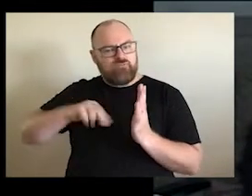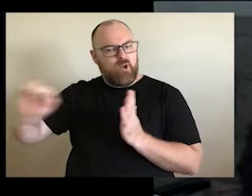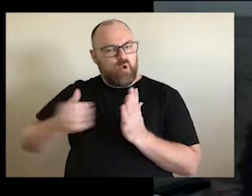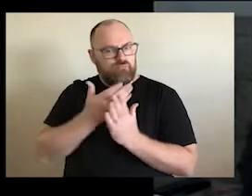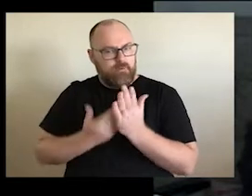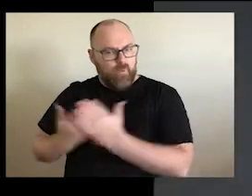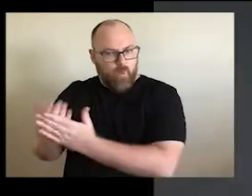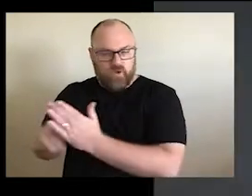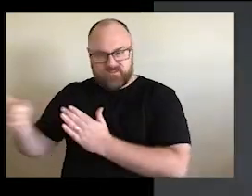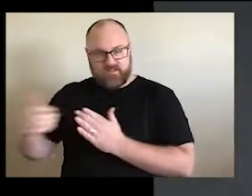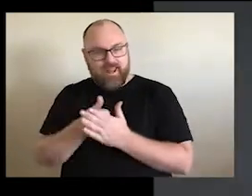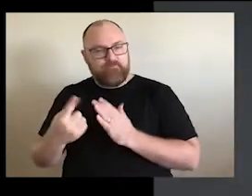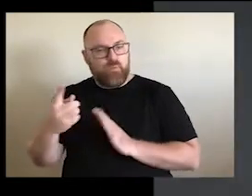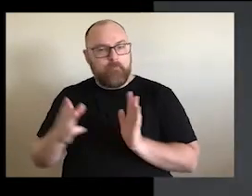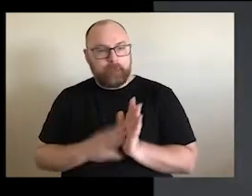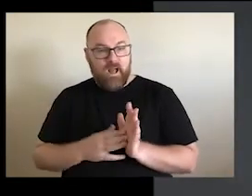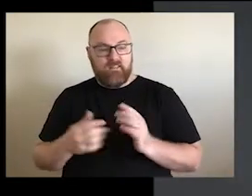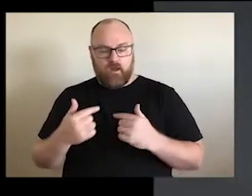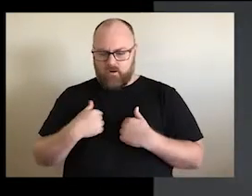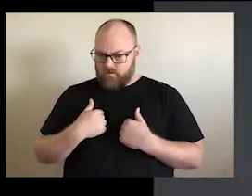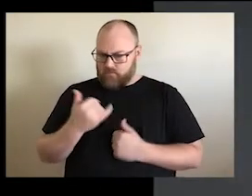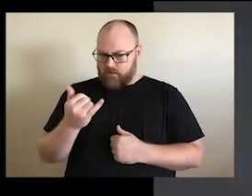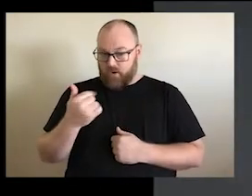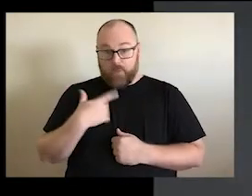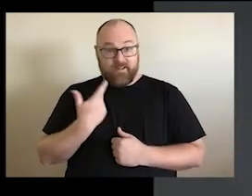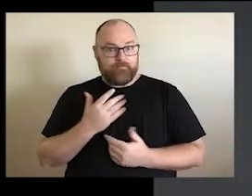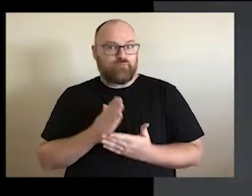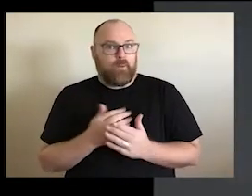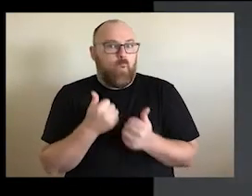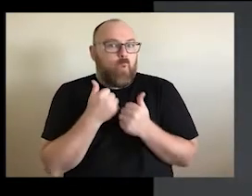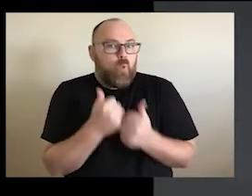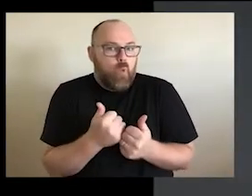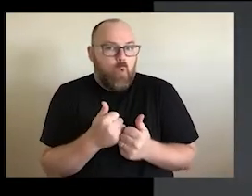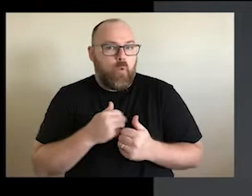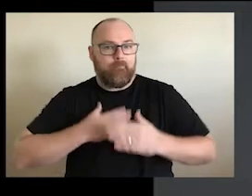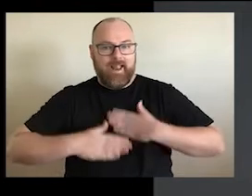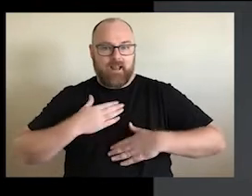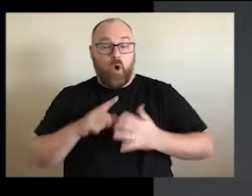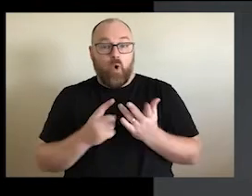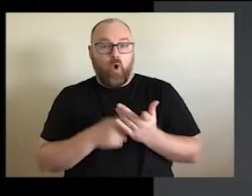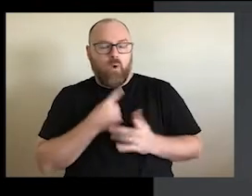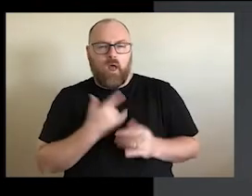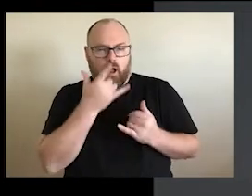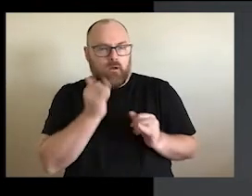when I was, when I was a must have been really good or when I was bad